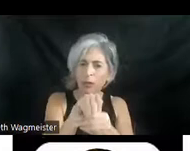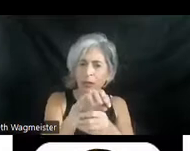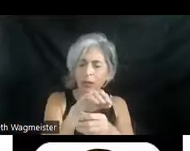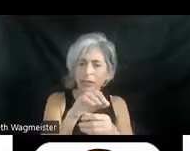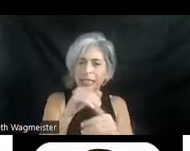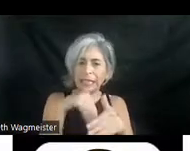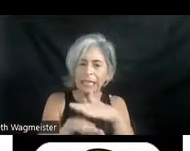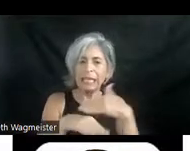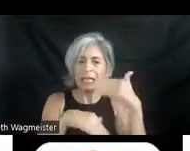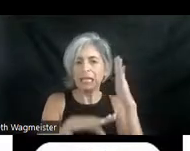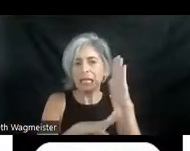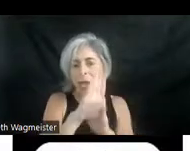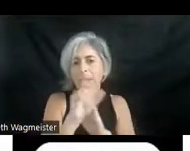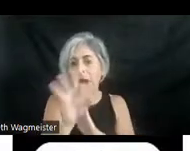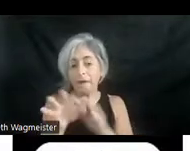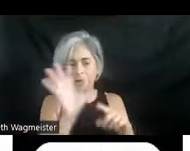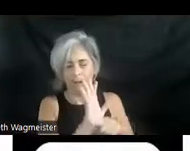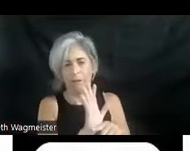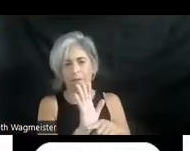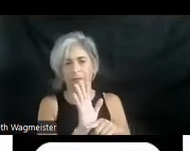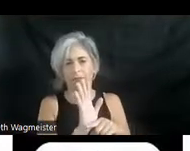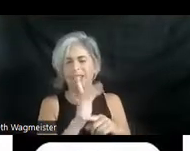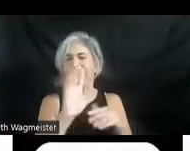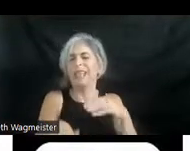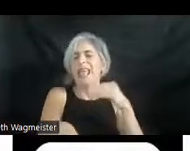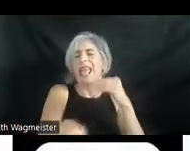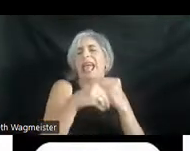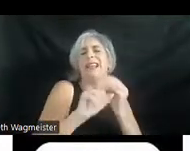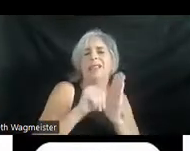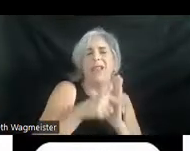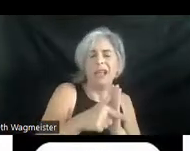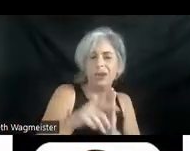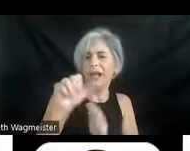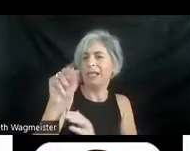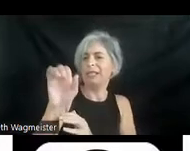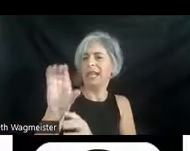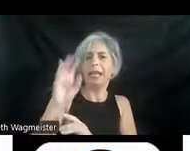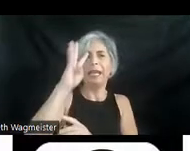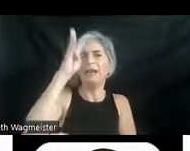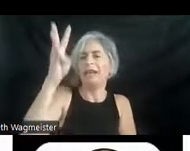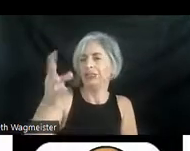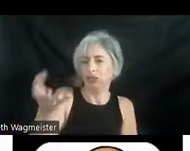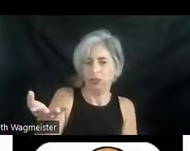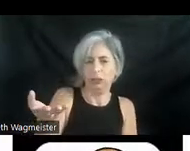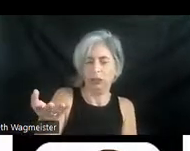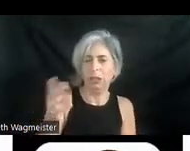of a film. It's then not that add on right. It's an aesthetic innovation and organic part